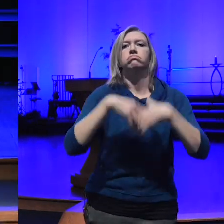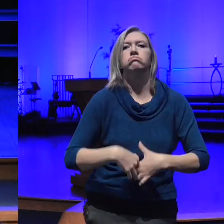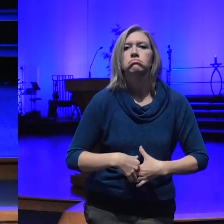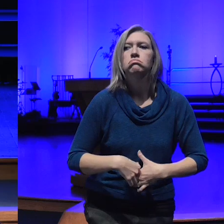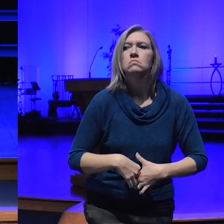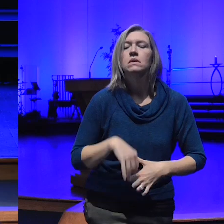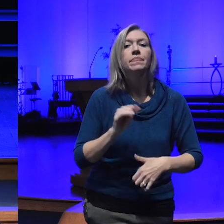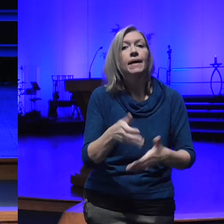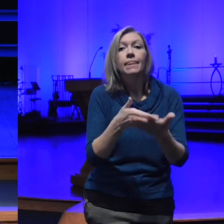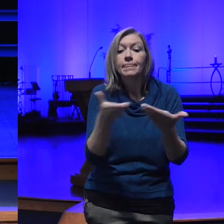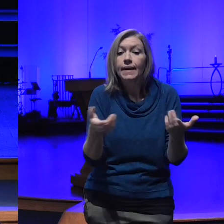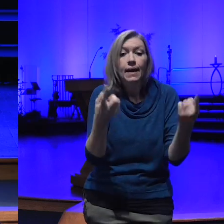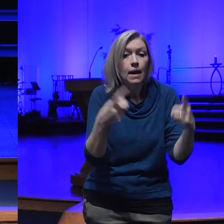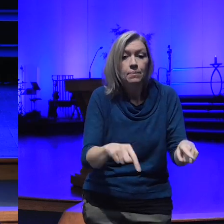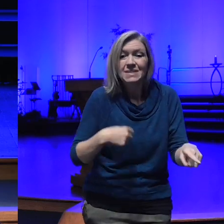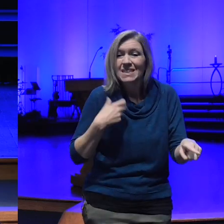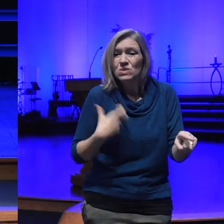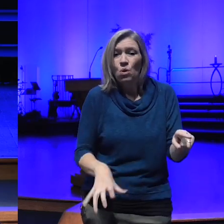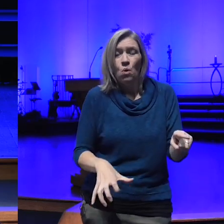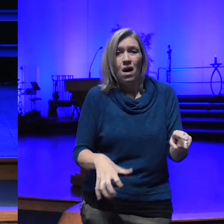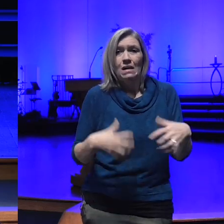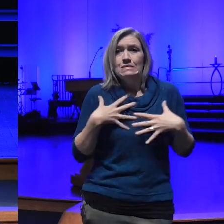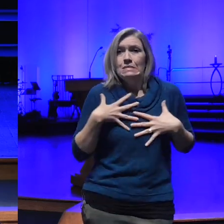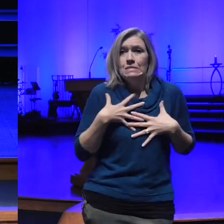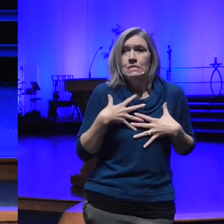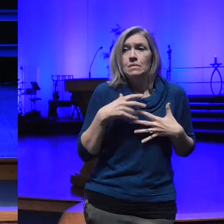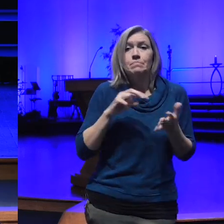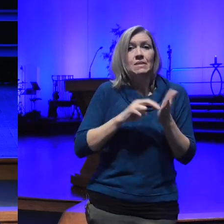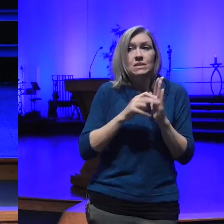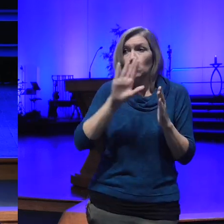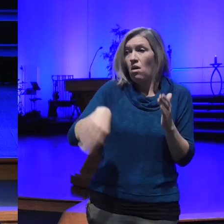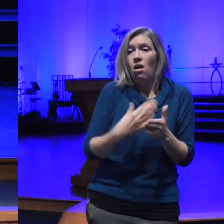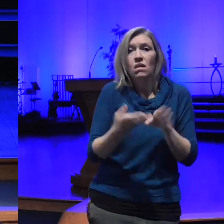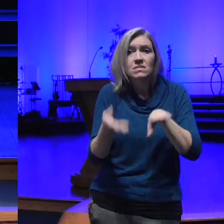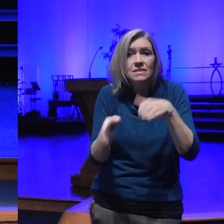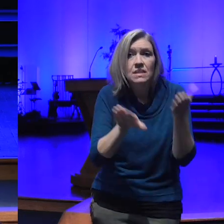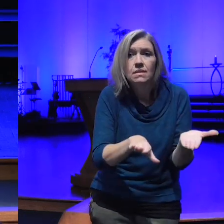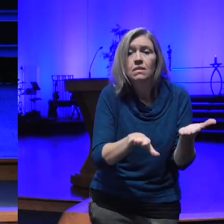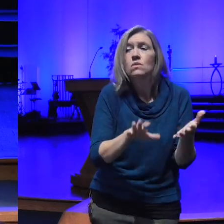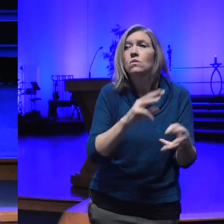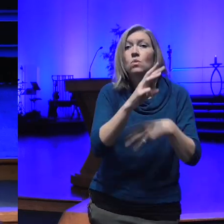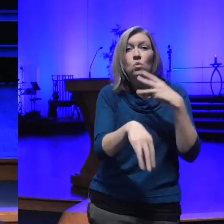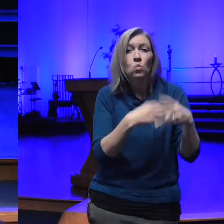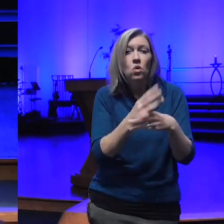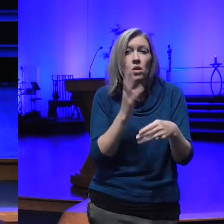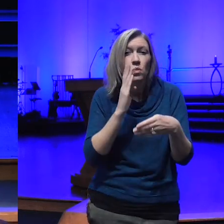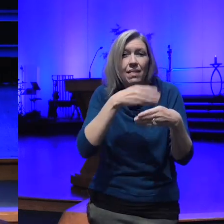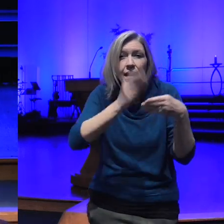have happen happens we're all dead the world is going to end our freedoms are going to end people